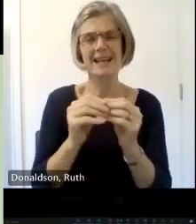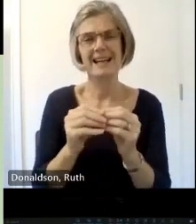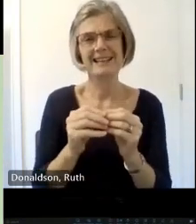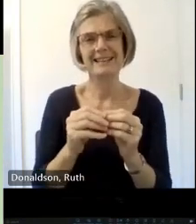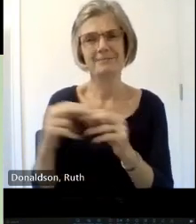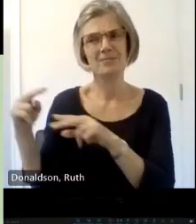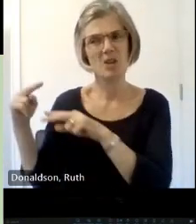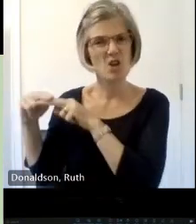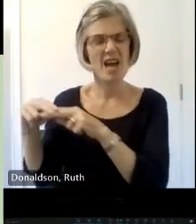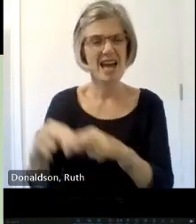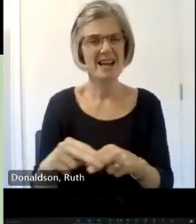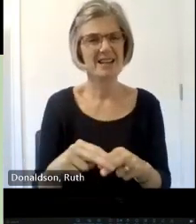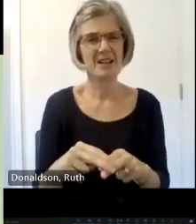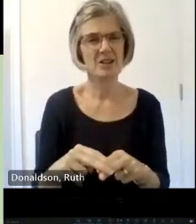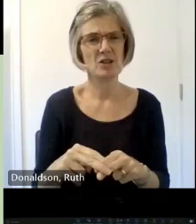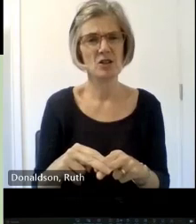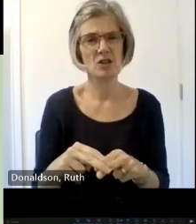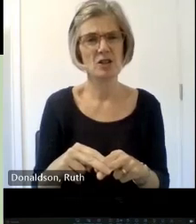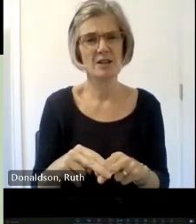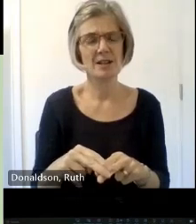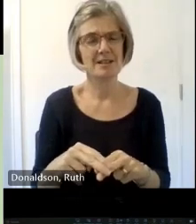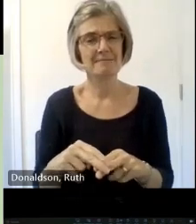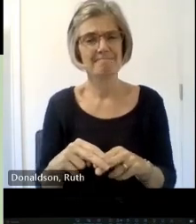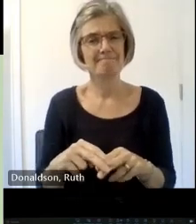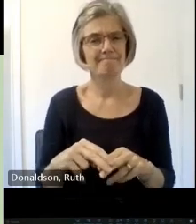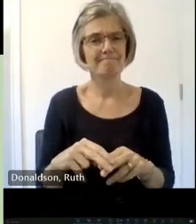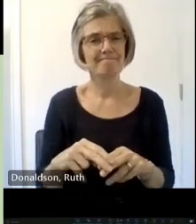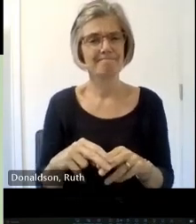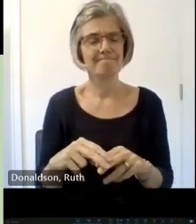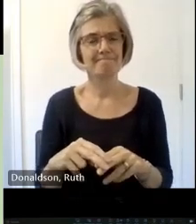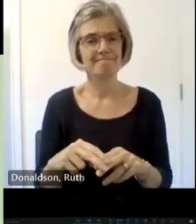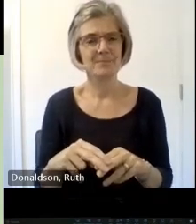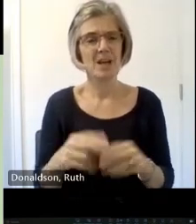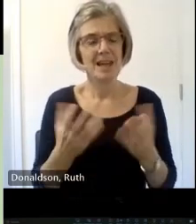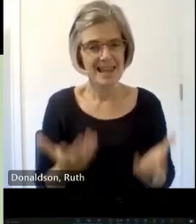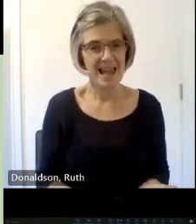like these guys have done brilliantly we're actually handb building Heritage and there she